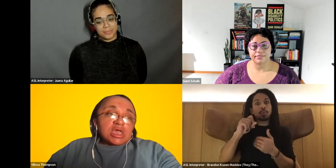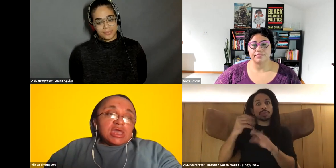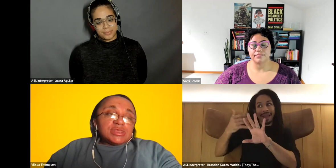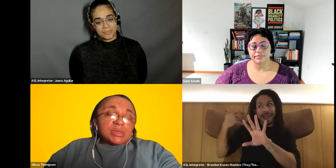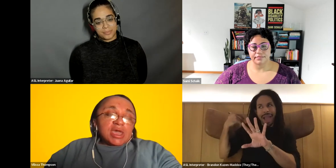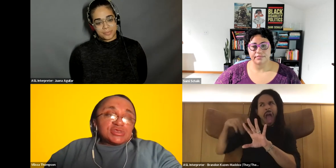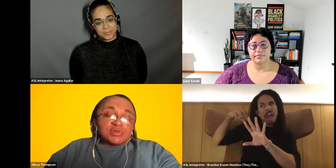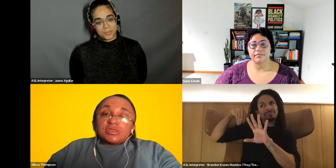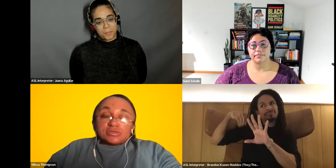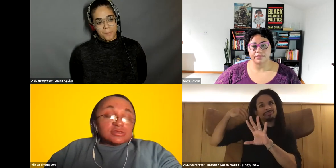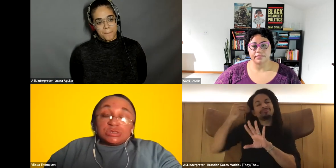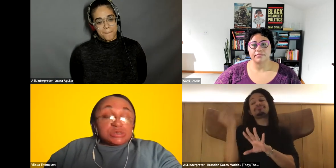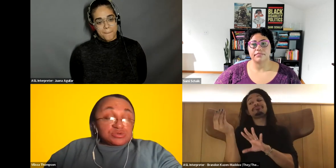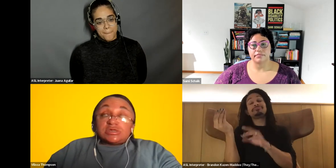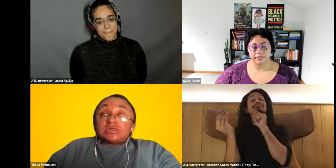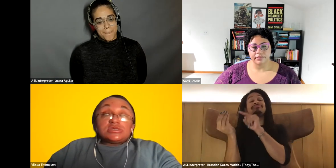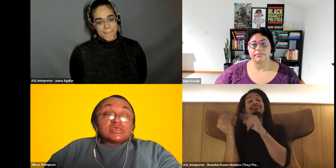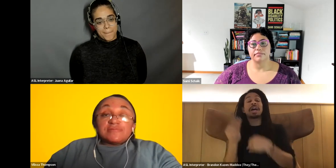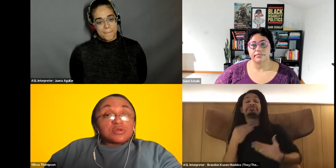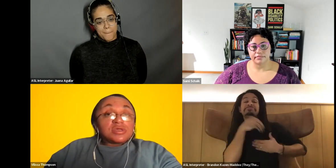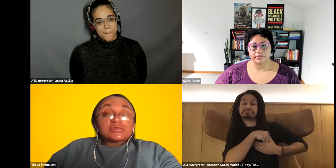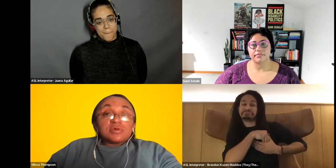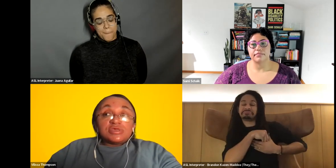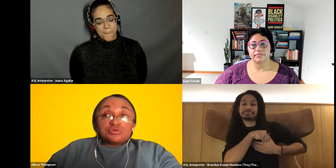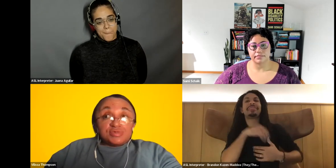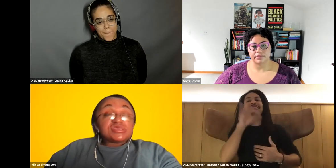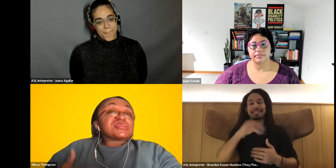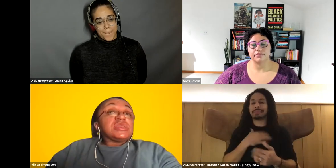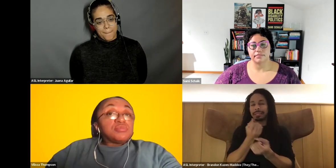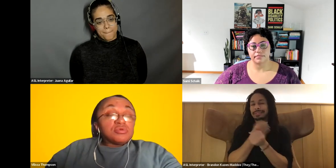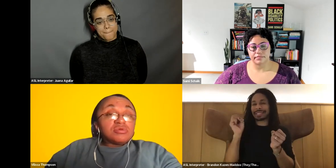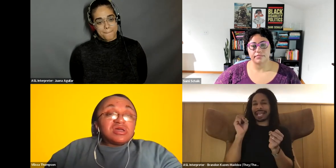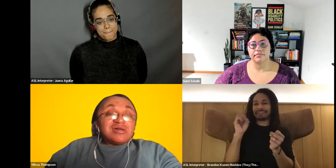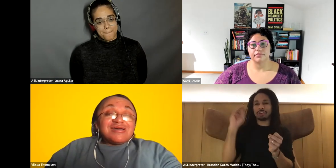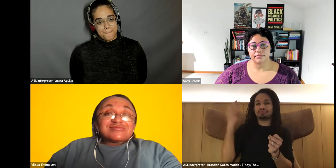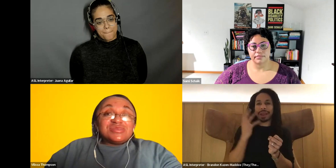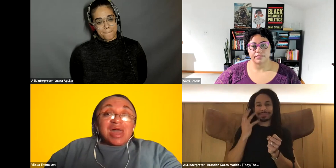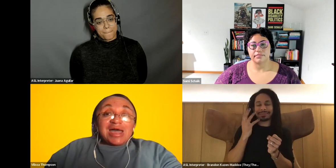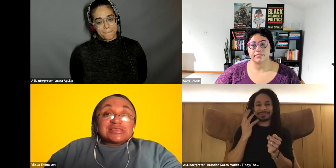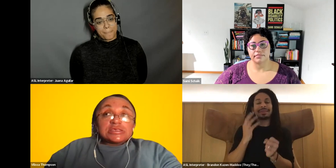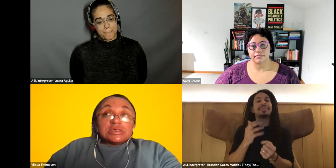Vilissa Thompson: and I think that has been this genuinely the saving grace for me to be sustainable and to not